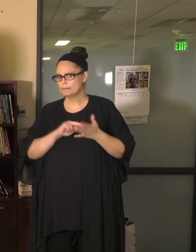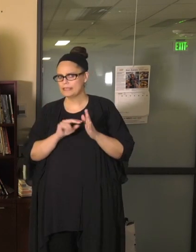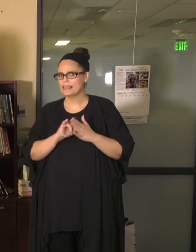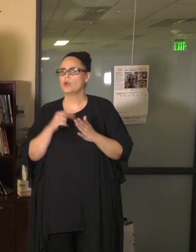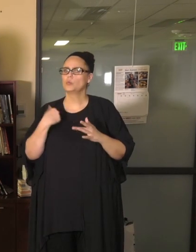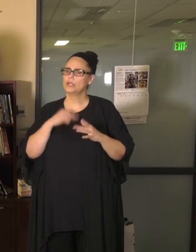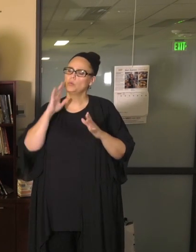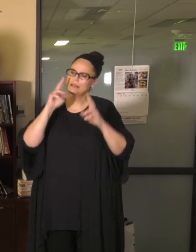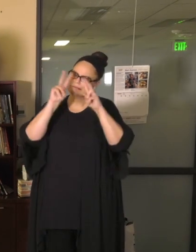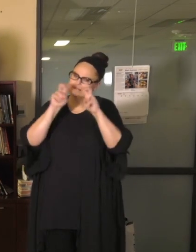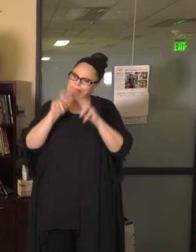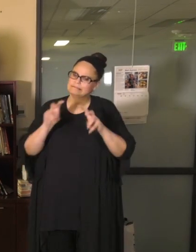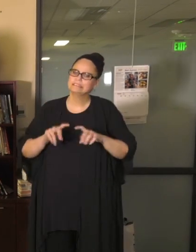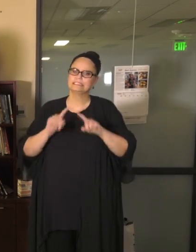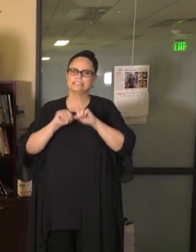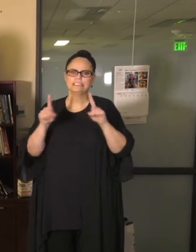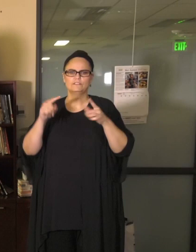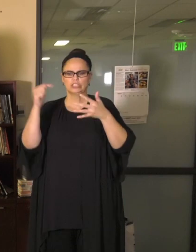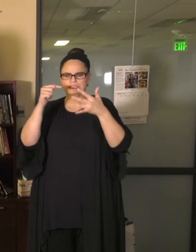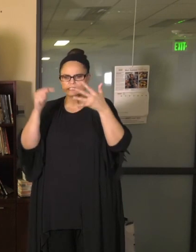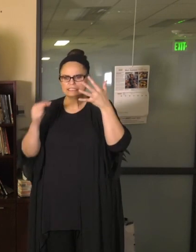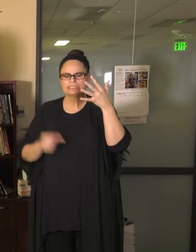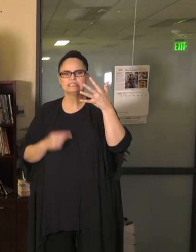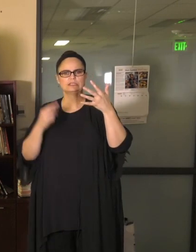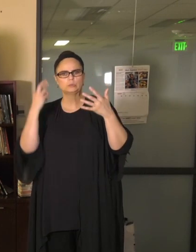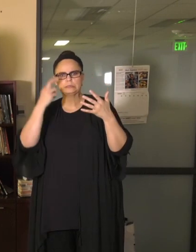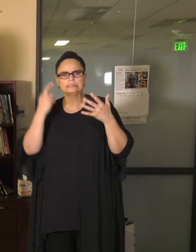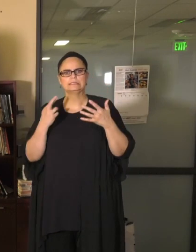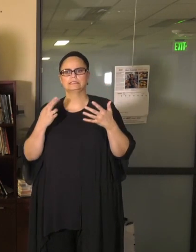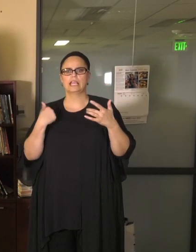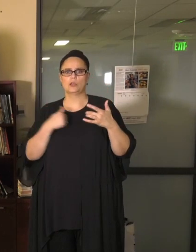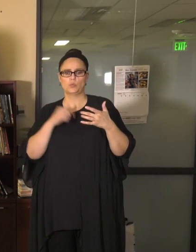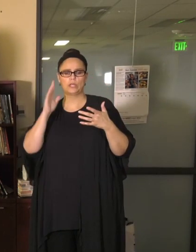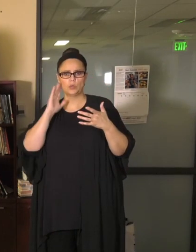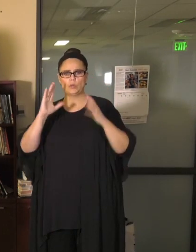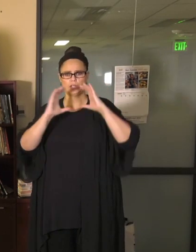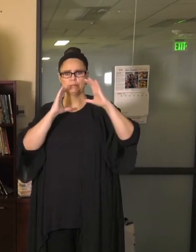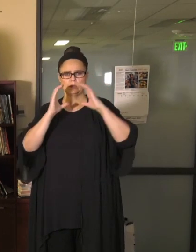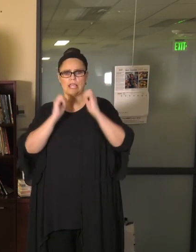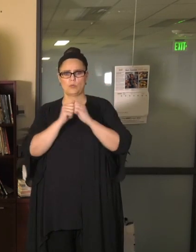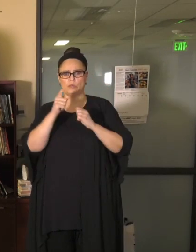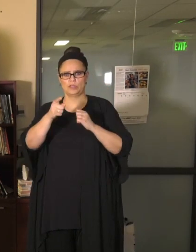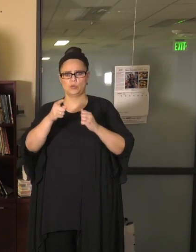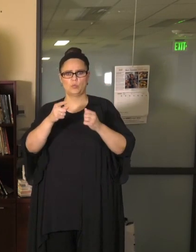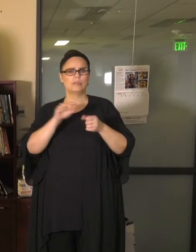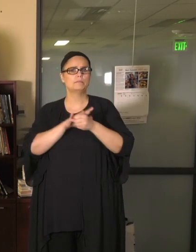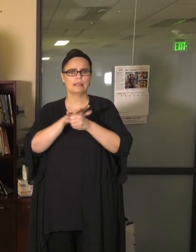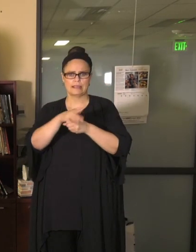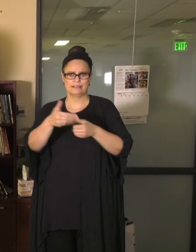forward, and we'll be communicating with you, with adequate lead-out time, so that you can also be informed of the